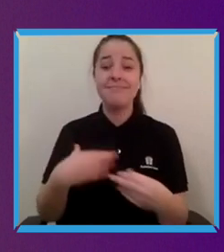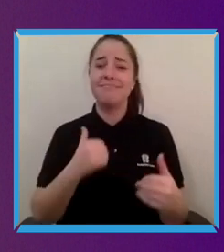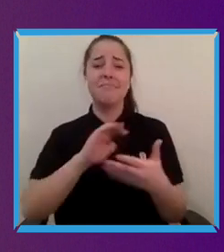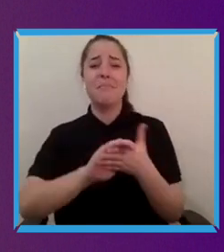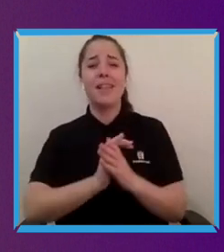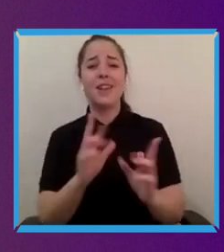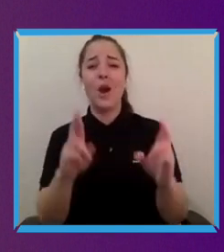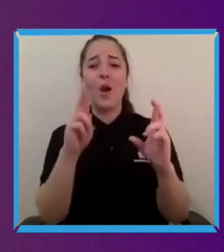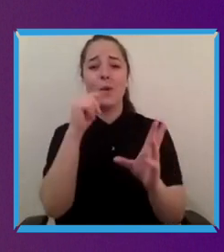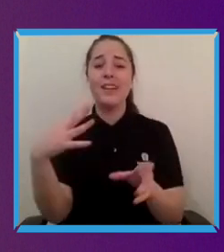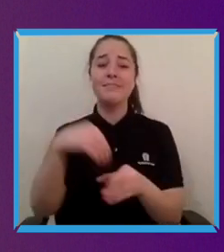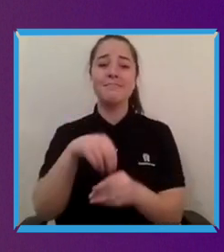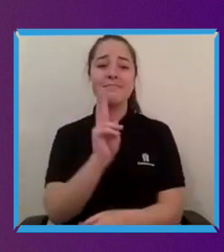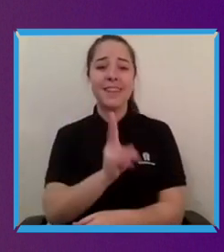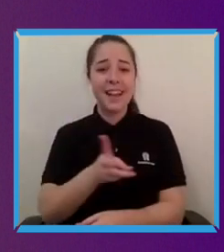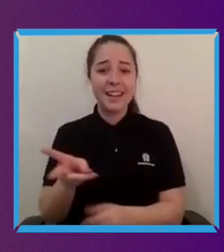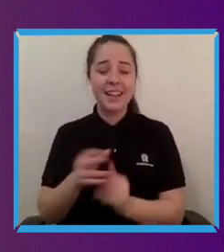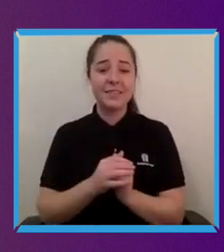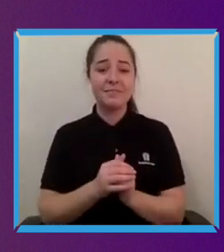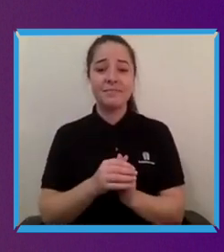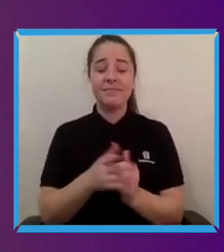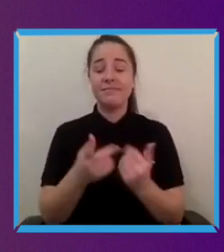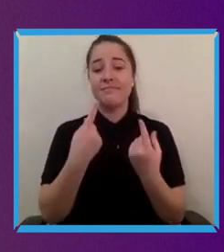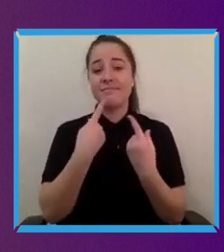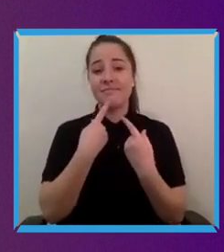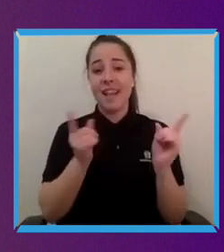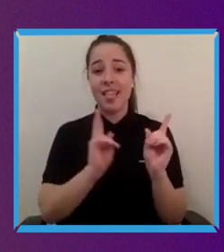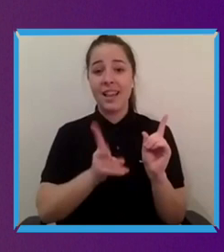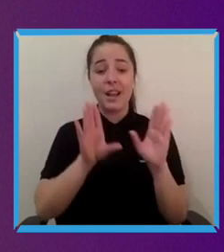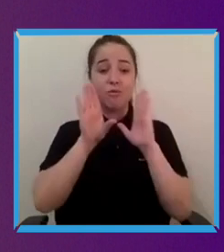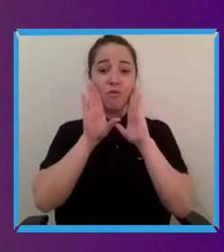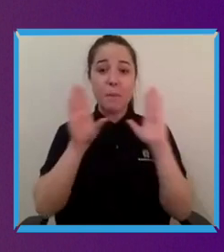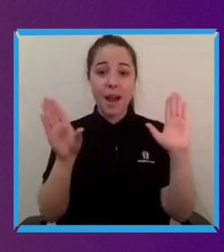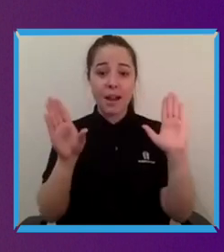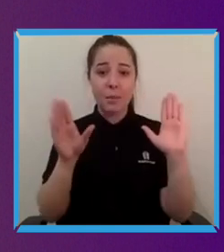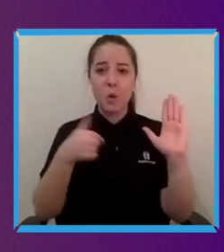So really Remarkable is about harnessing technology to build